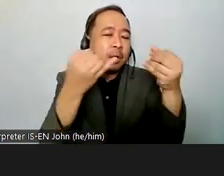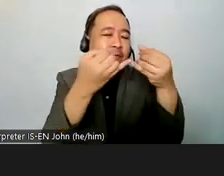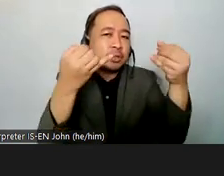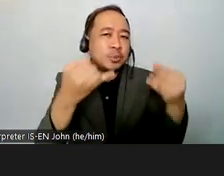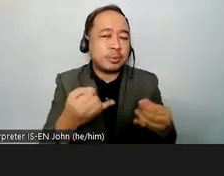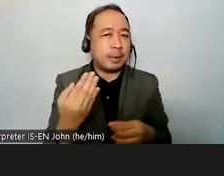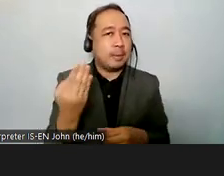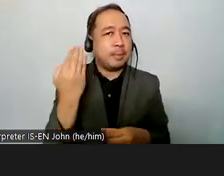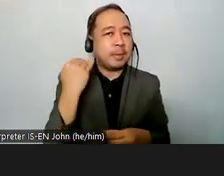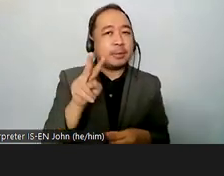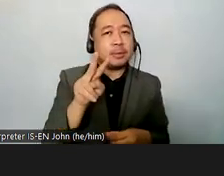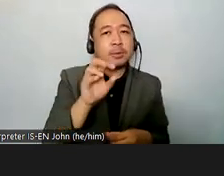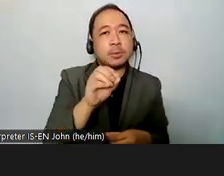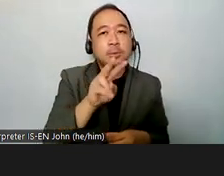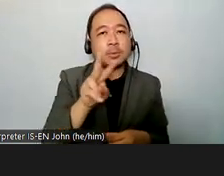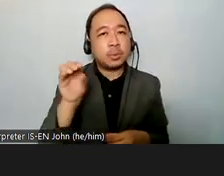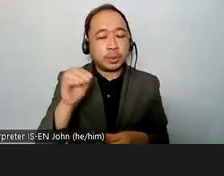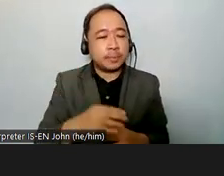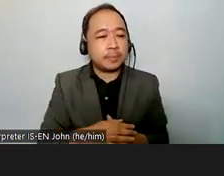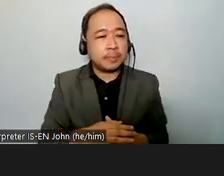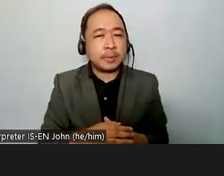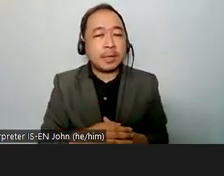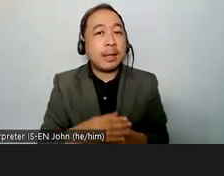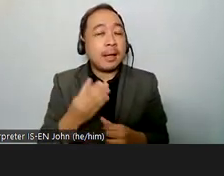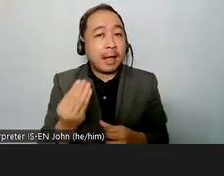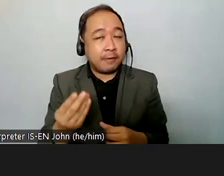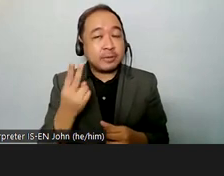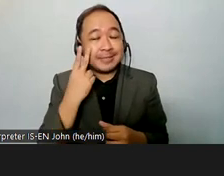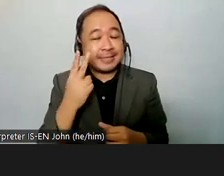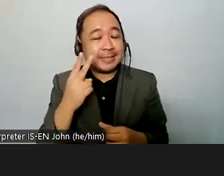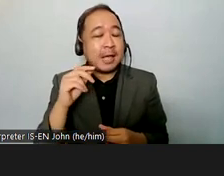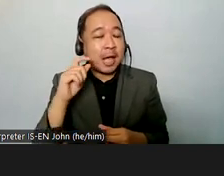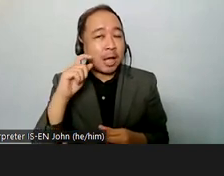has been the question there is a full general comment five on independent living and inclusion